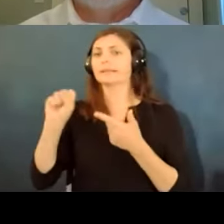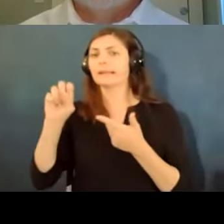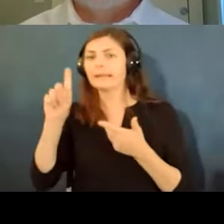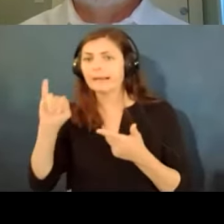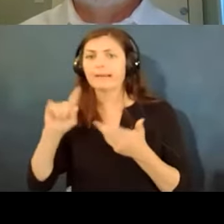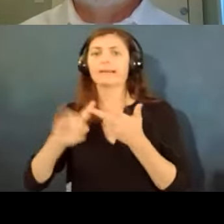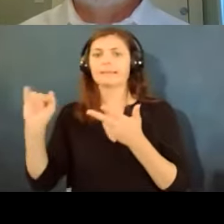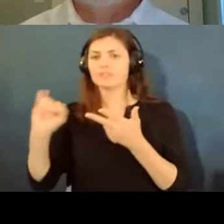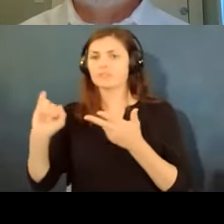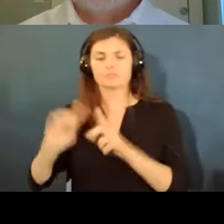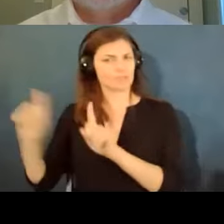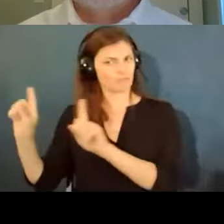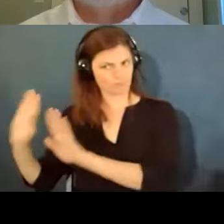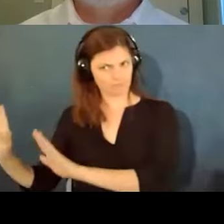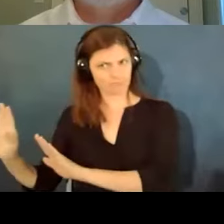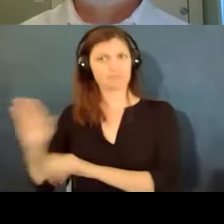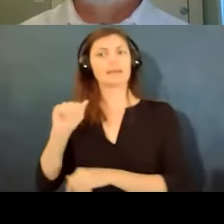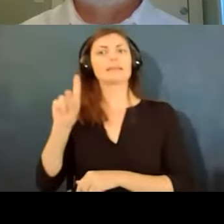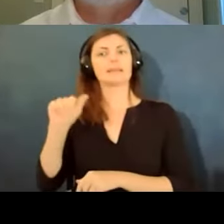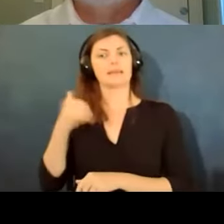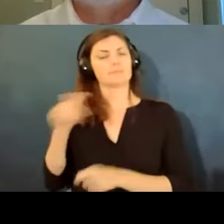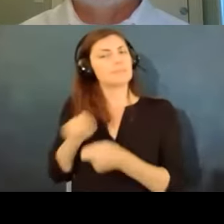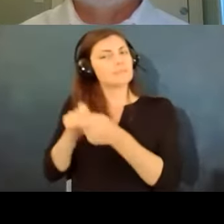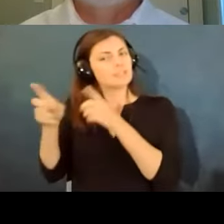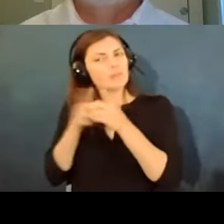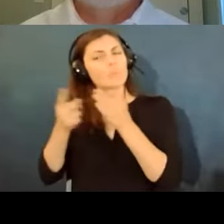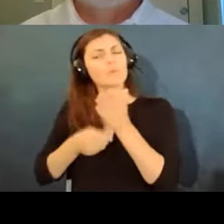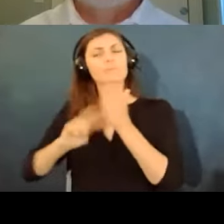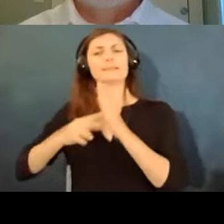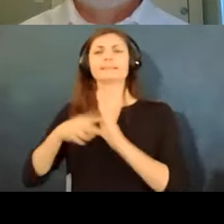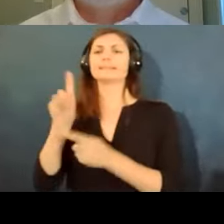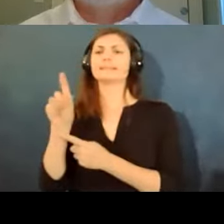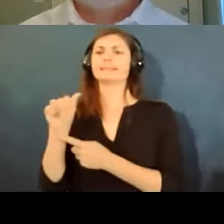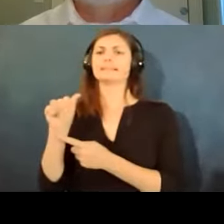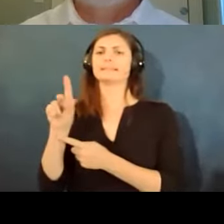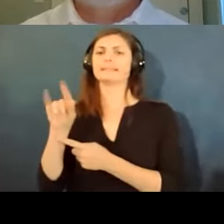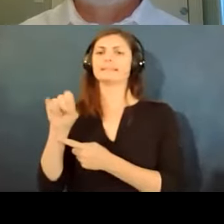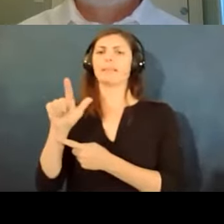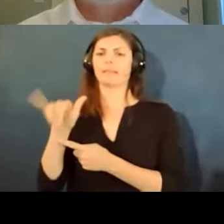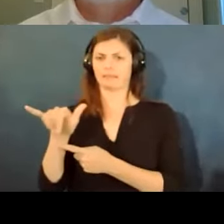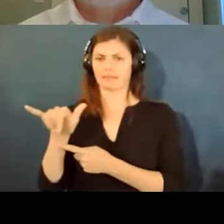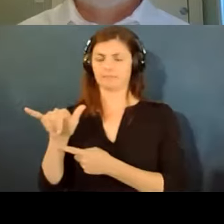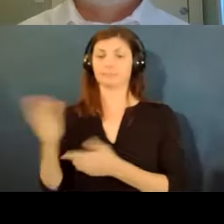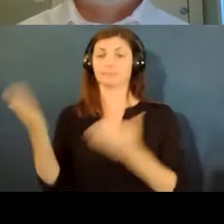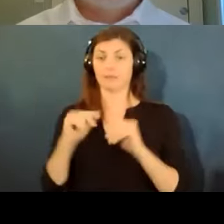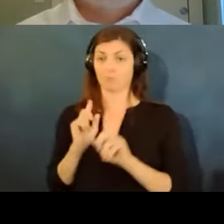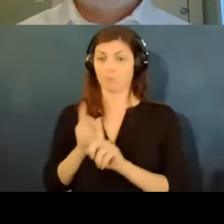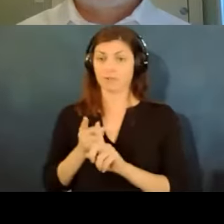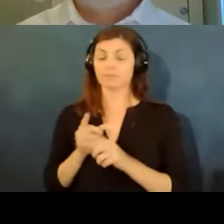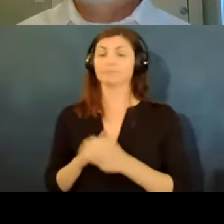and that can make a difference in certain cases next point is that the ada